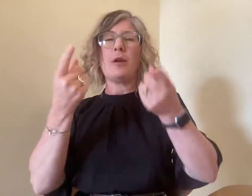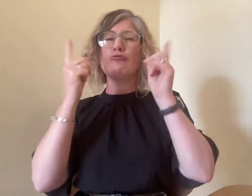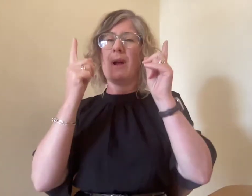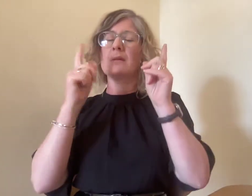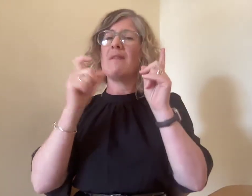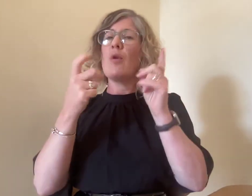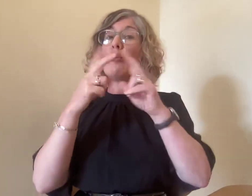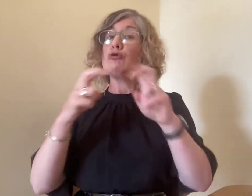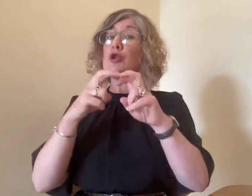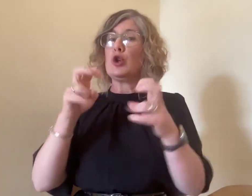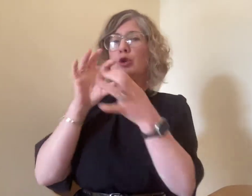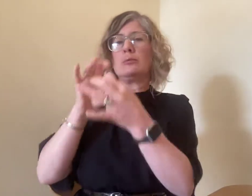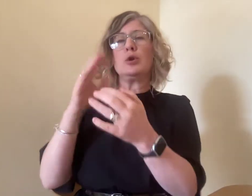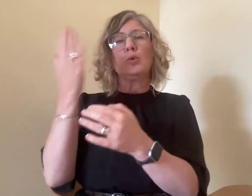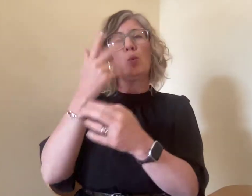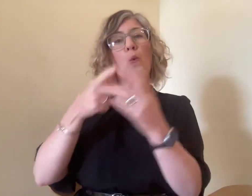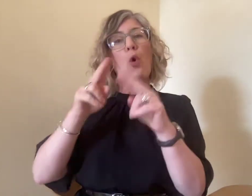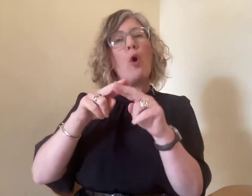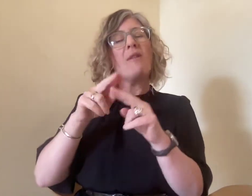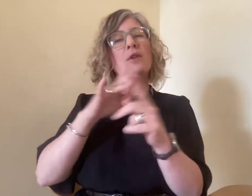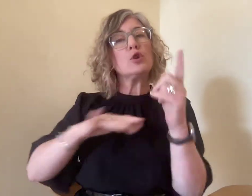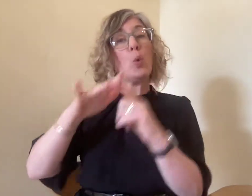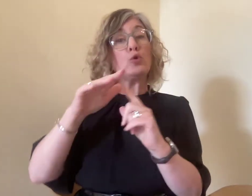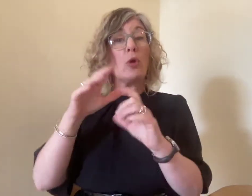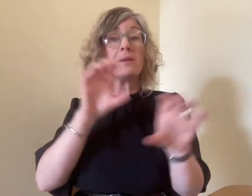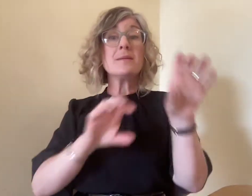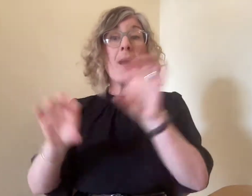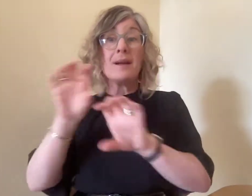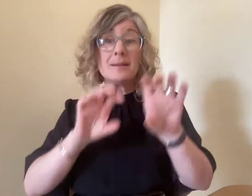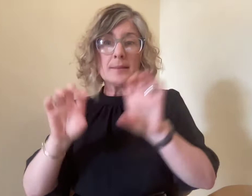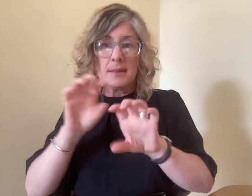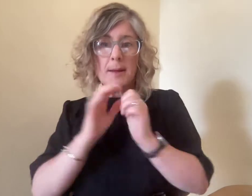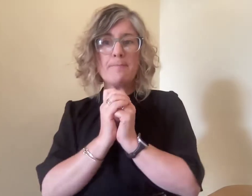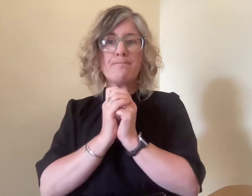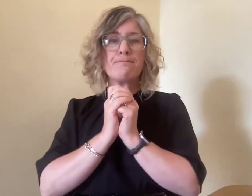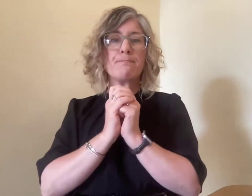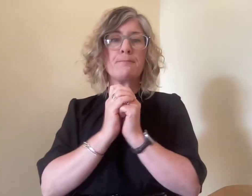Scotland, and Director of Research in the School of Social Sciences, at Heriot-Watt University.